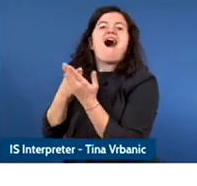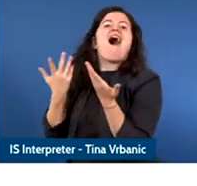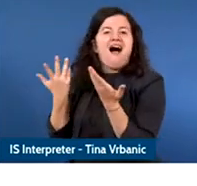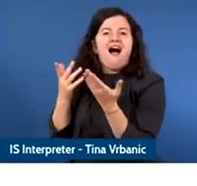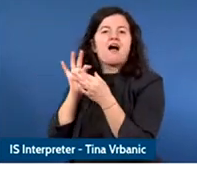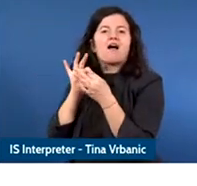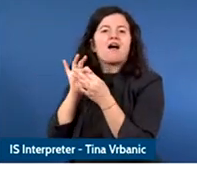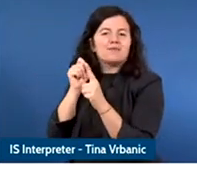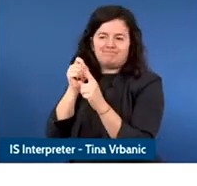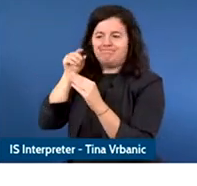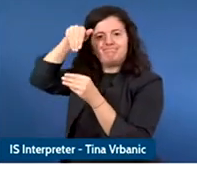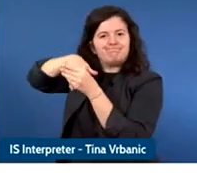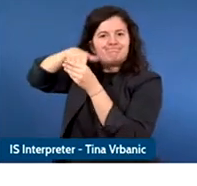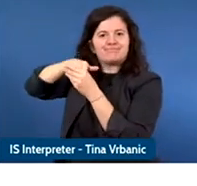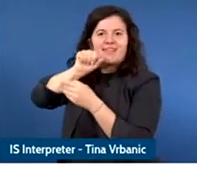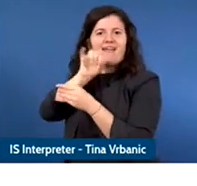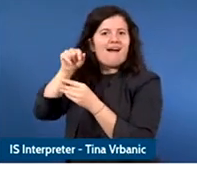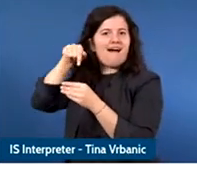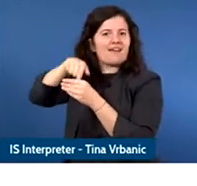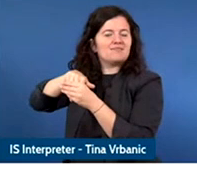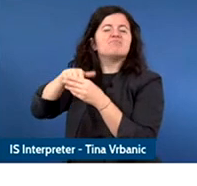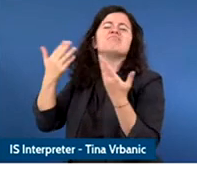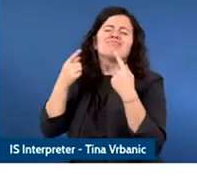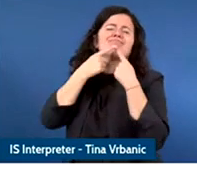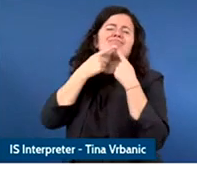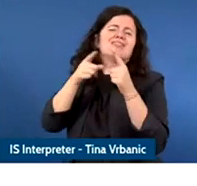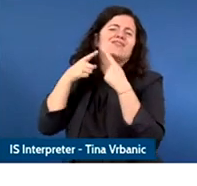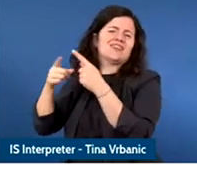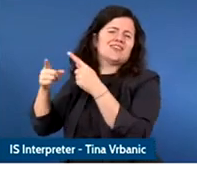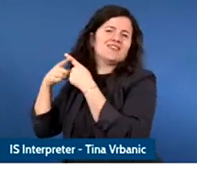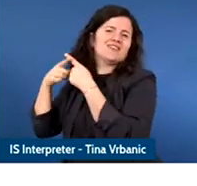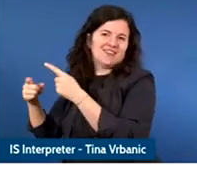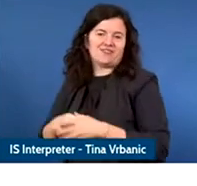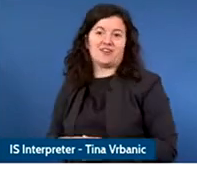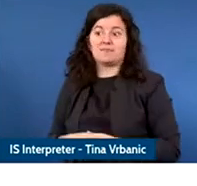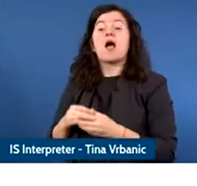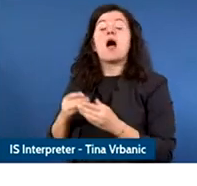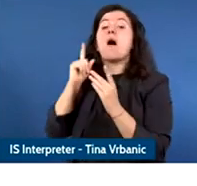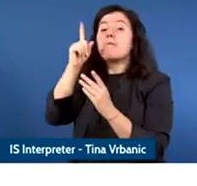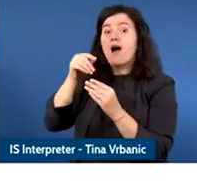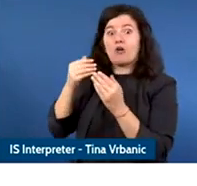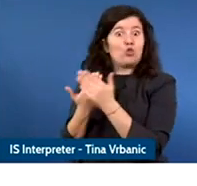also with a focus on young people and I think that is a fantastic.